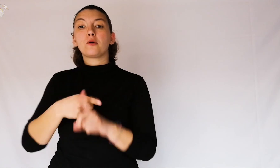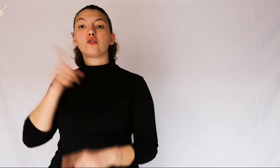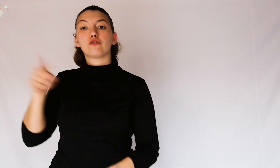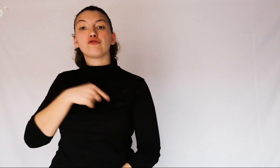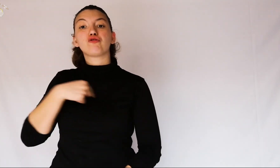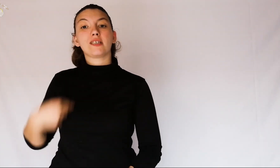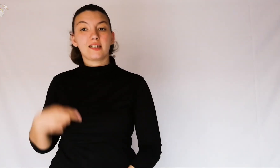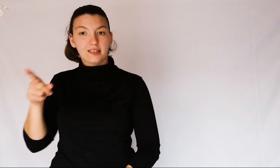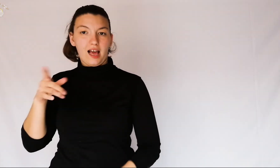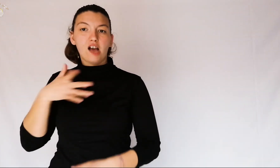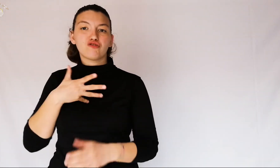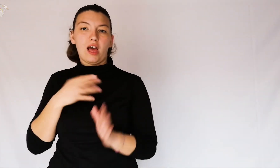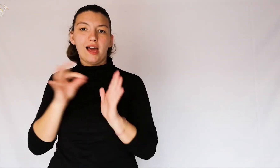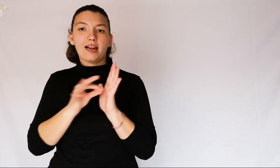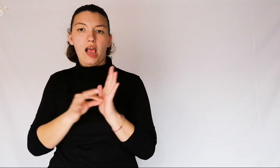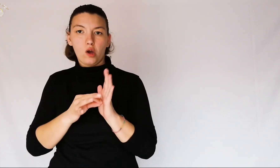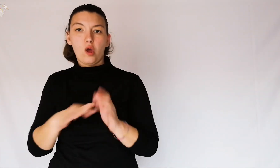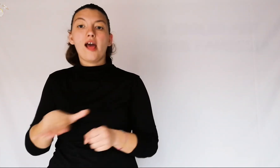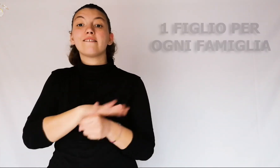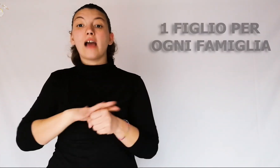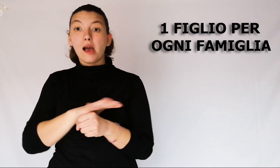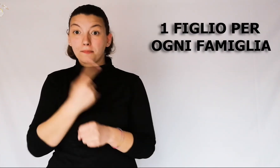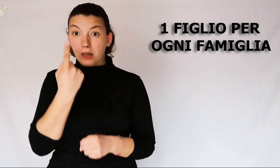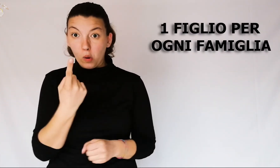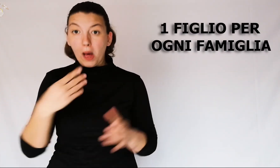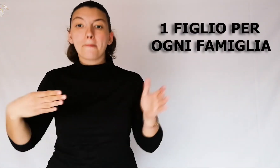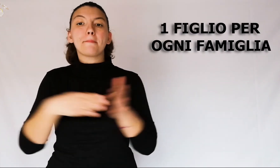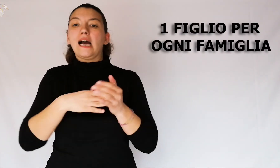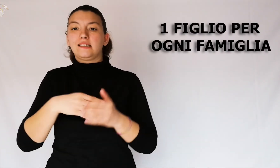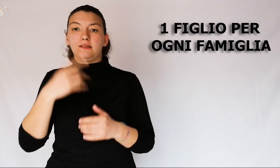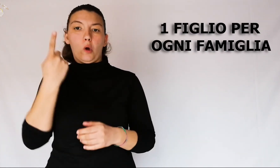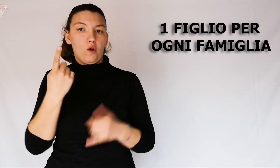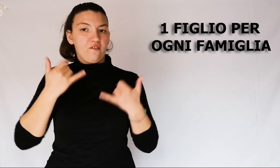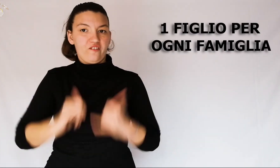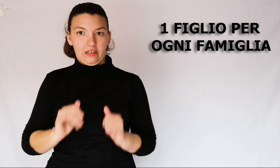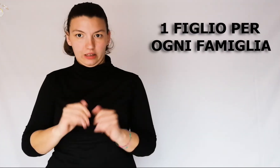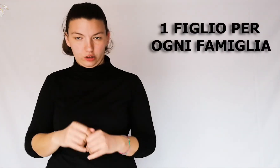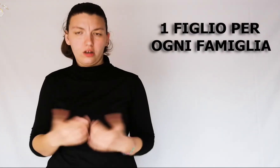In China there was the rule of having only one child for each family,